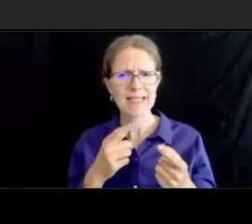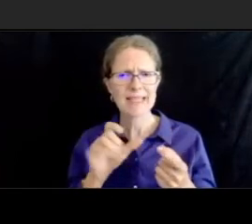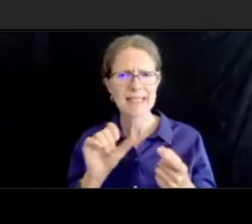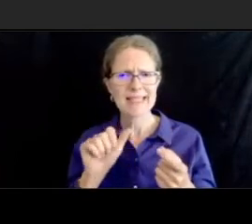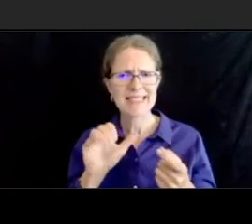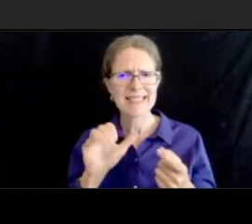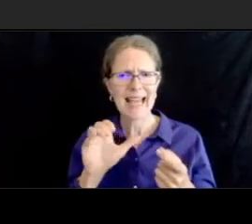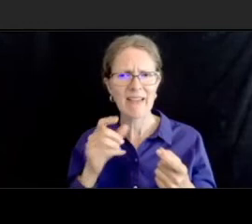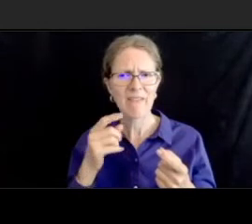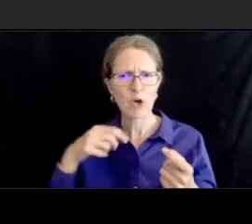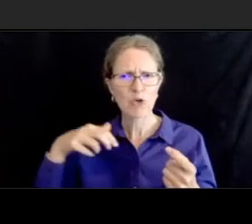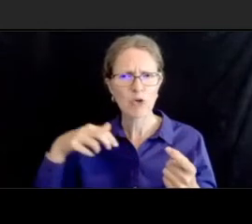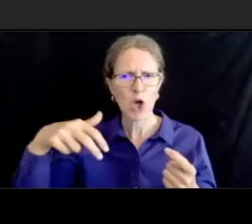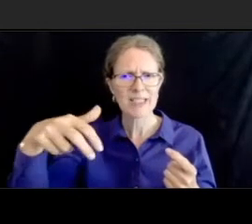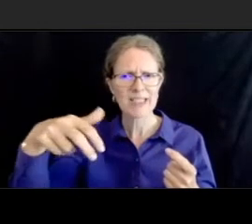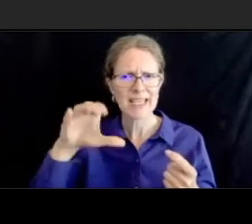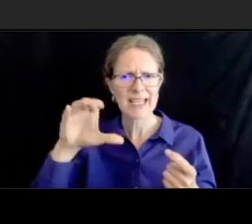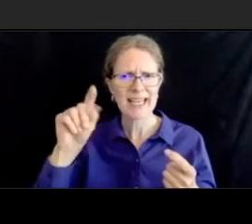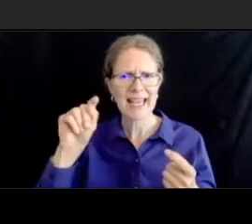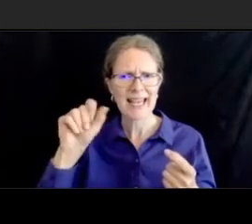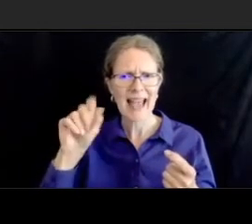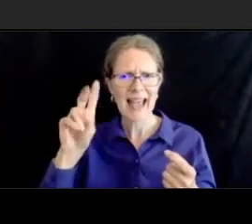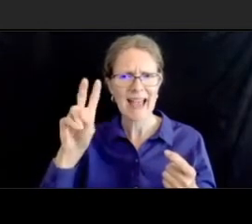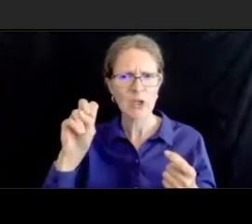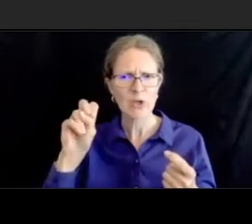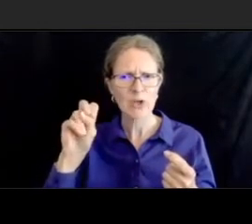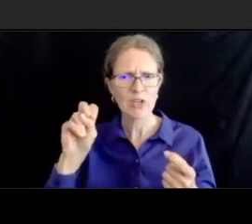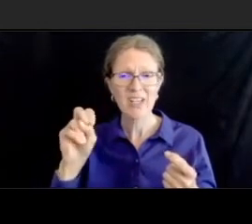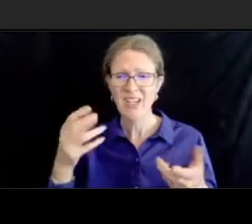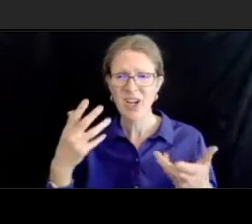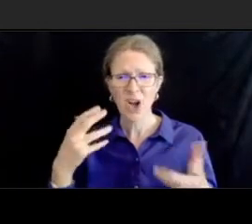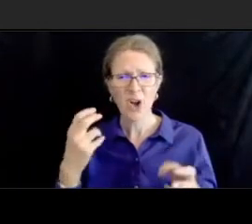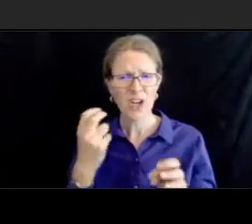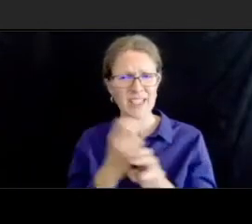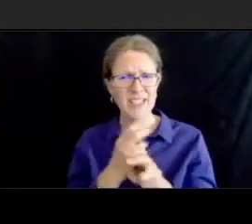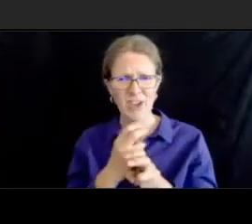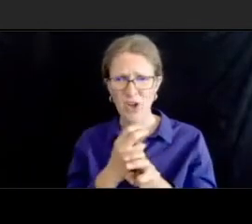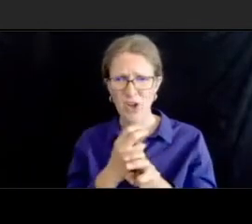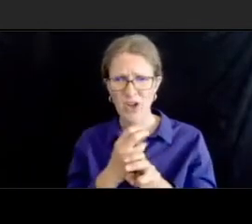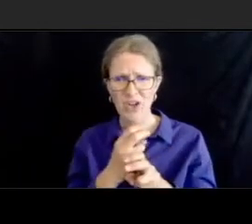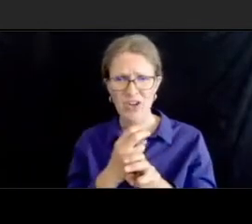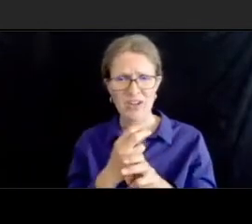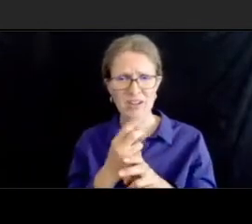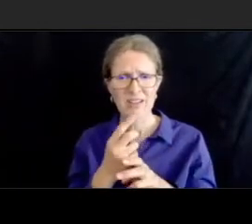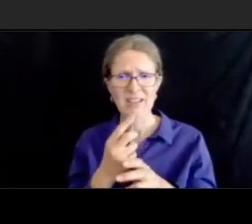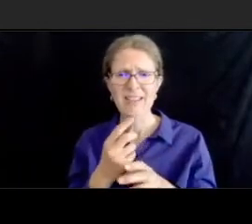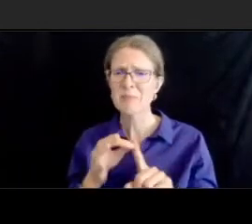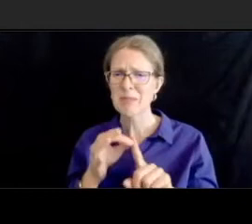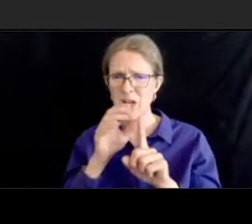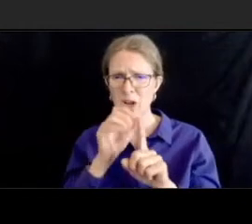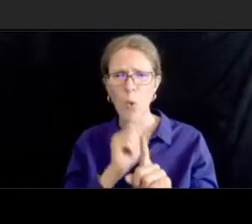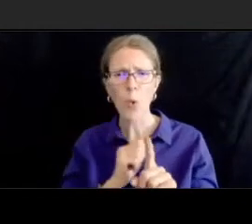older folks to get across the street in 25 seconds and that is very disturbing to me